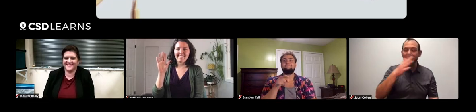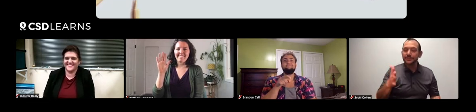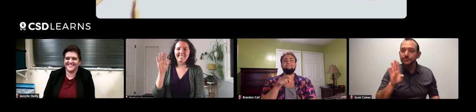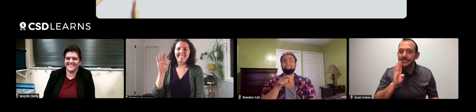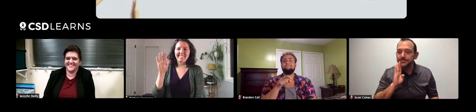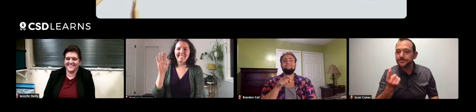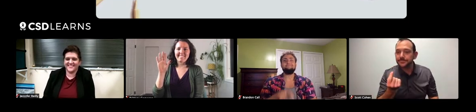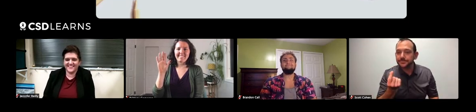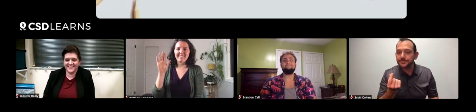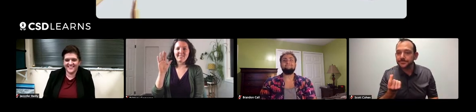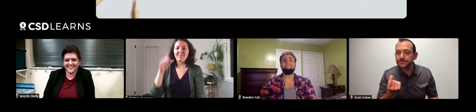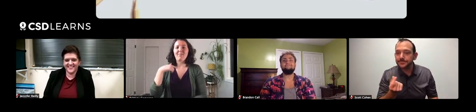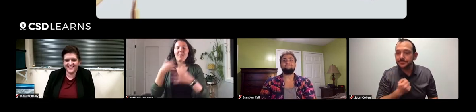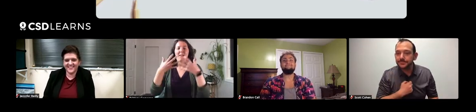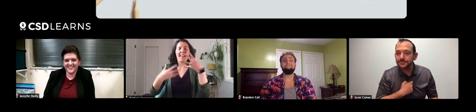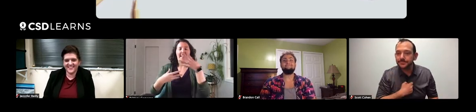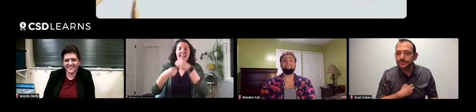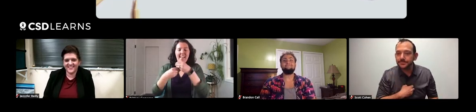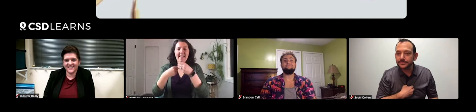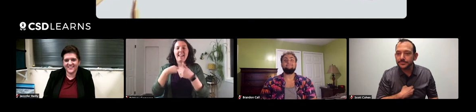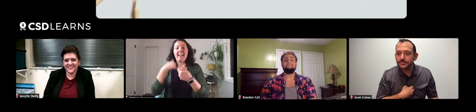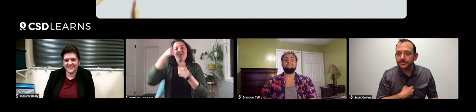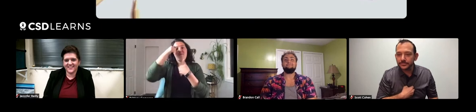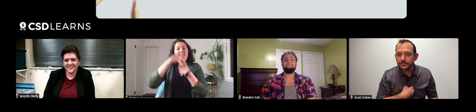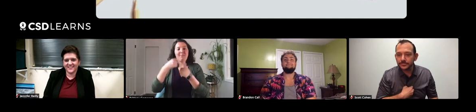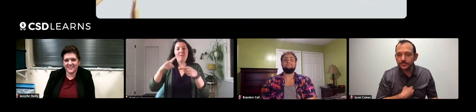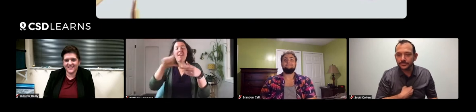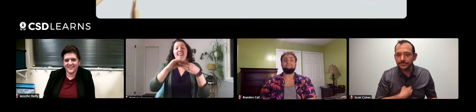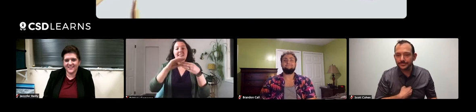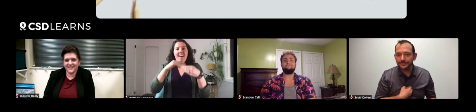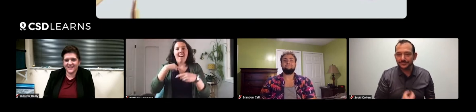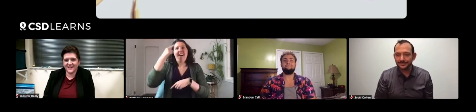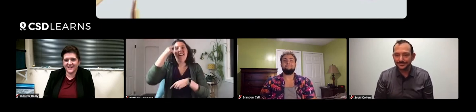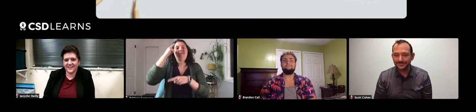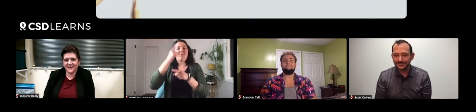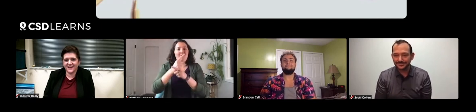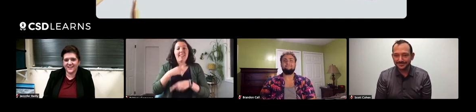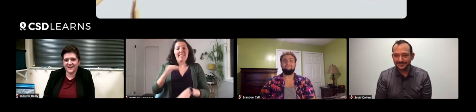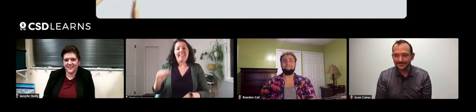And it looks like Brittany would like to say something? Yes, I just wanted to add that, as Brandon was talking, I remembered a story.